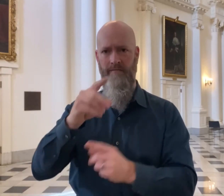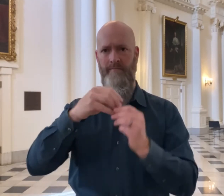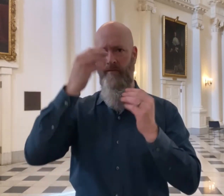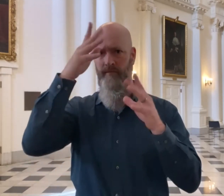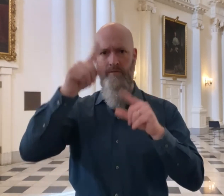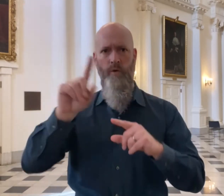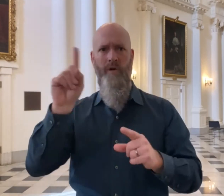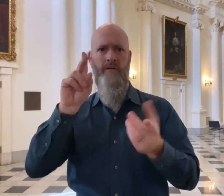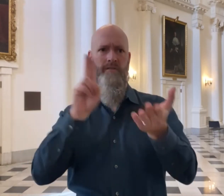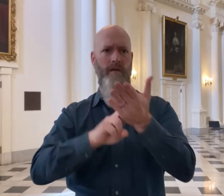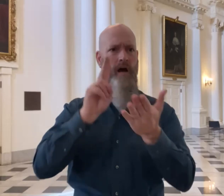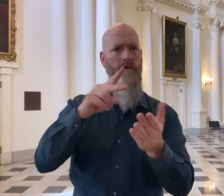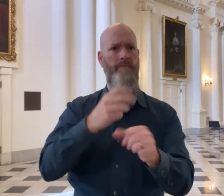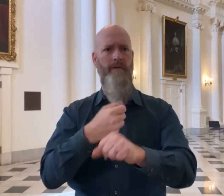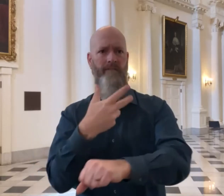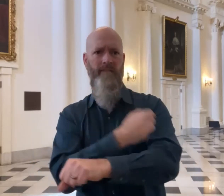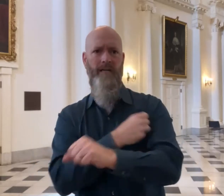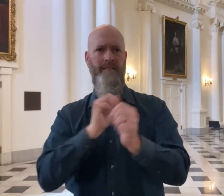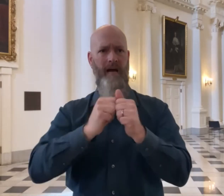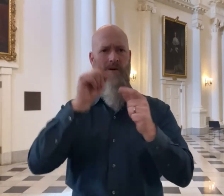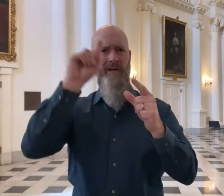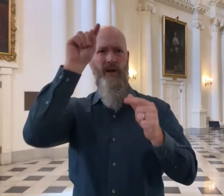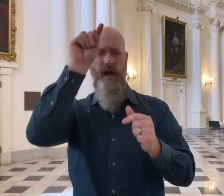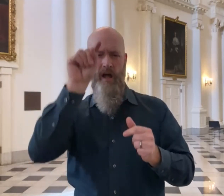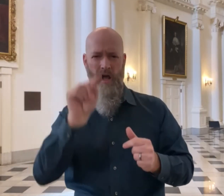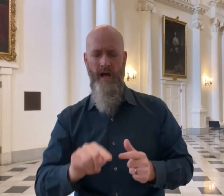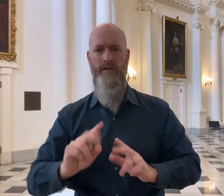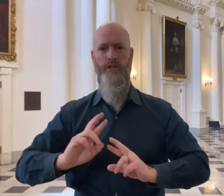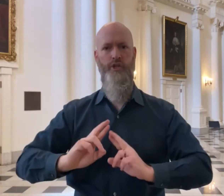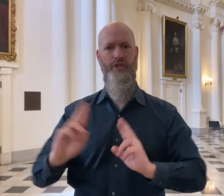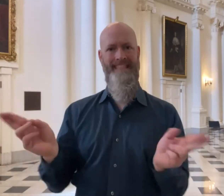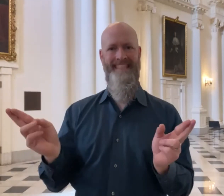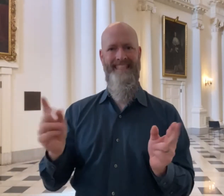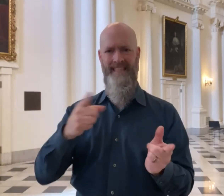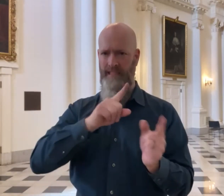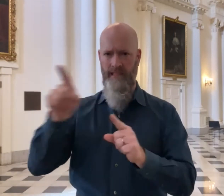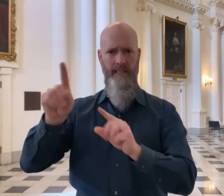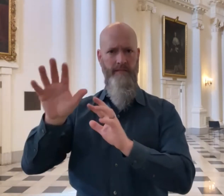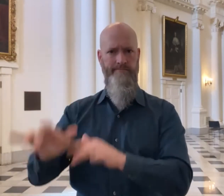On this website, you'll find information about how to sign up, where to get vaccinated, and other protocols.